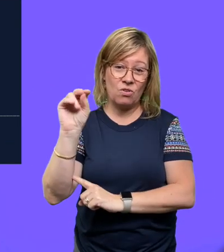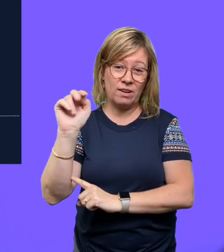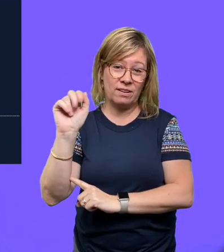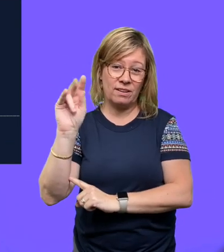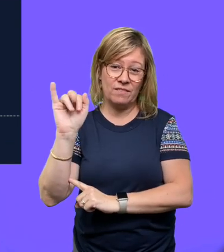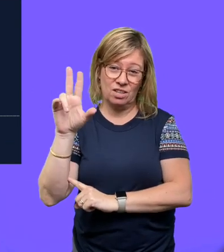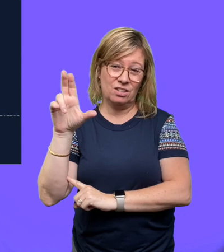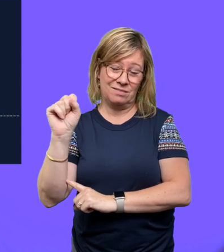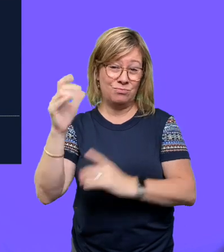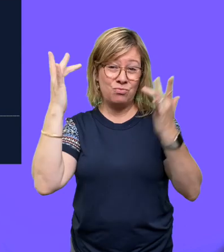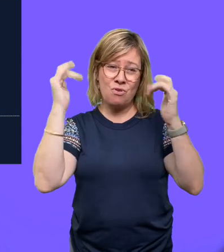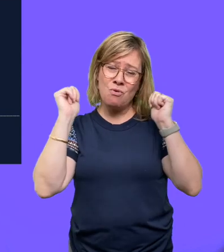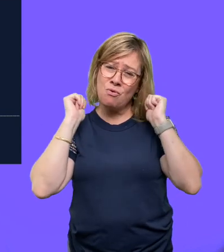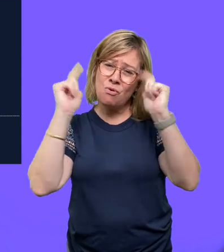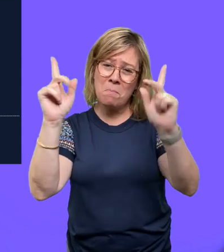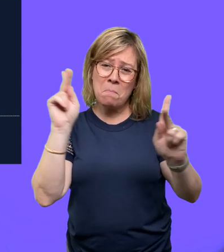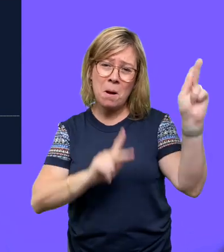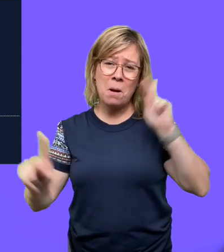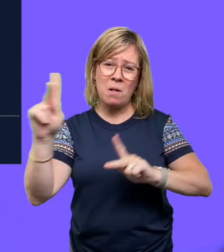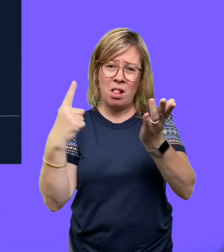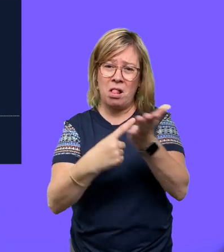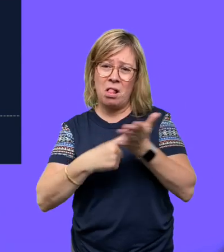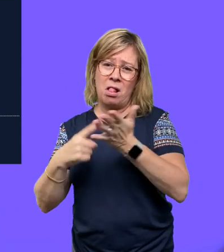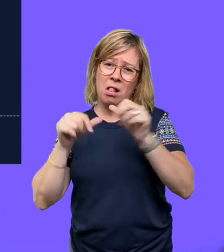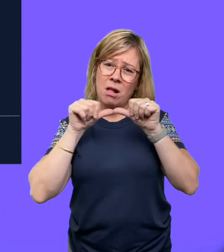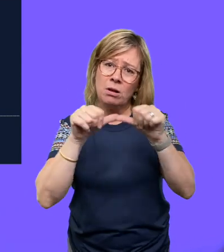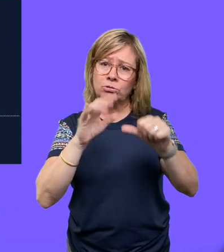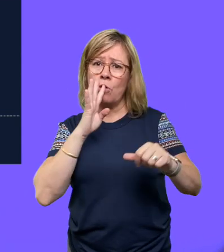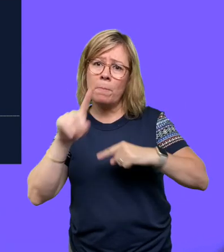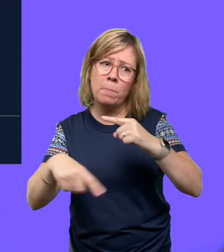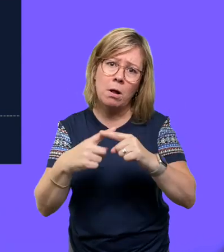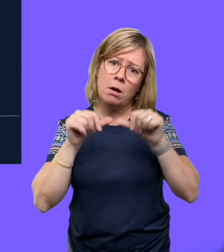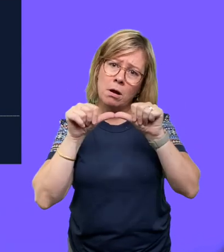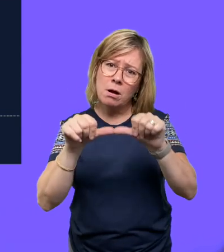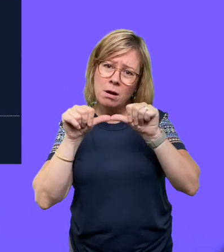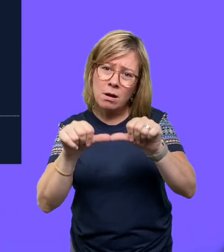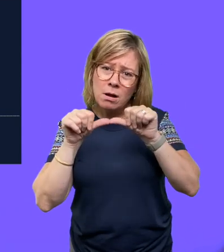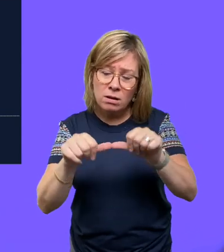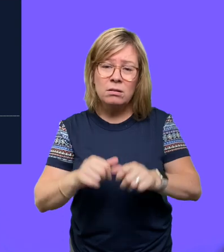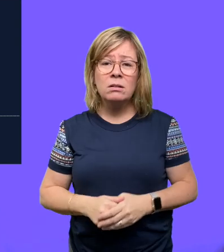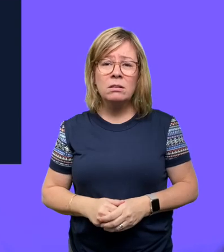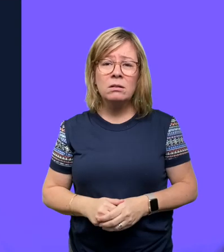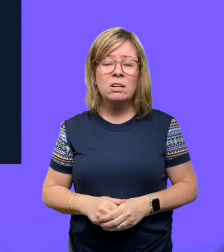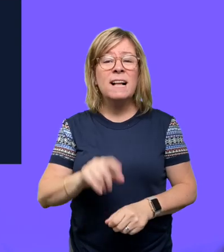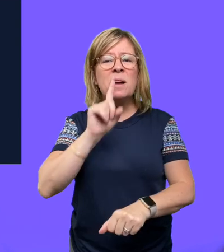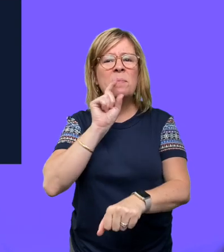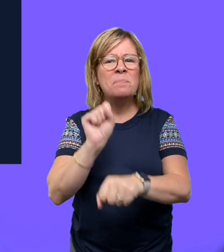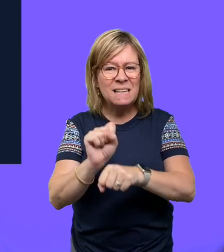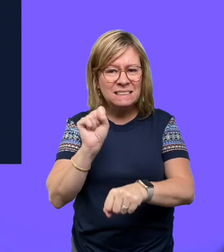the coronavirus, because everyone is talking about it all the time. It has now